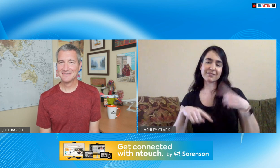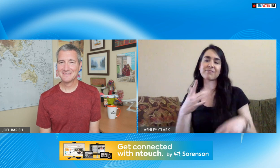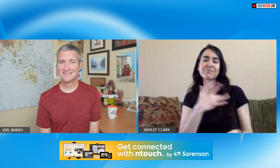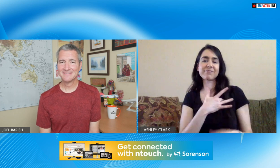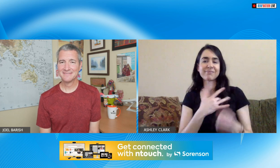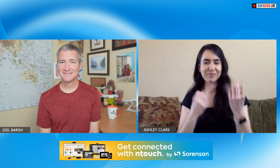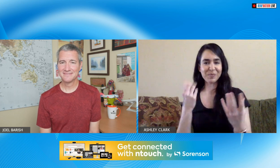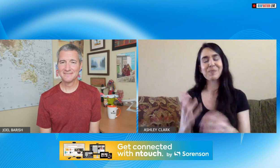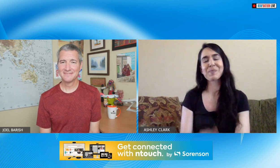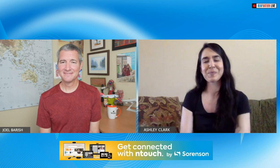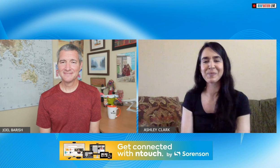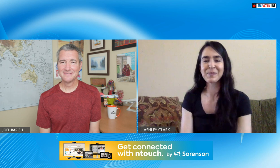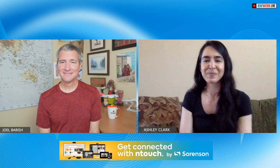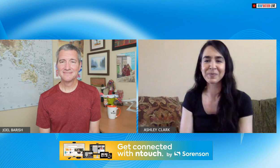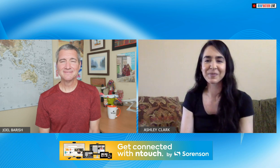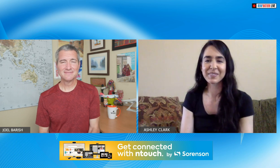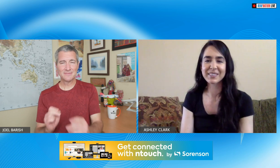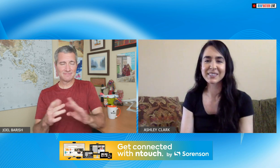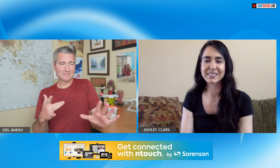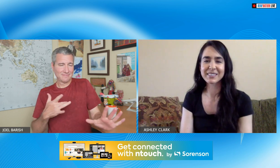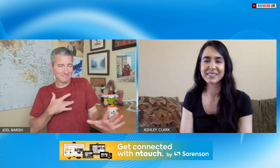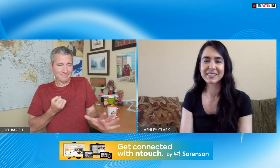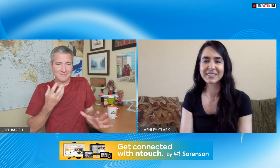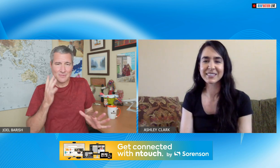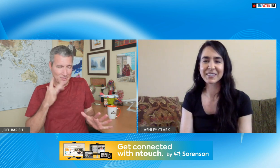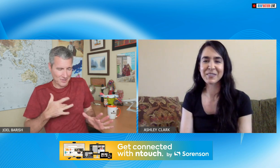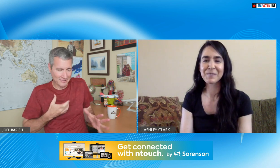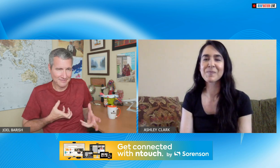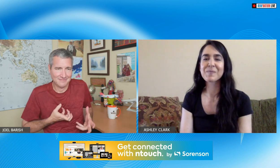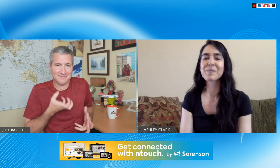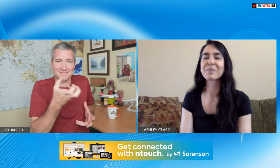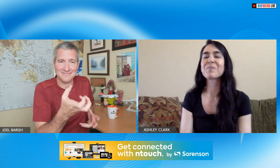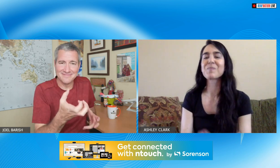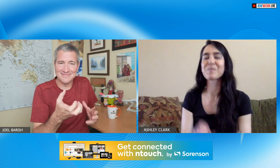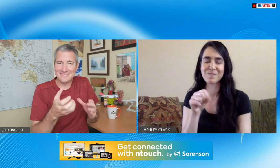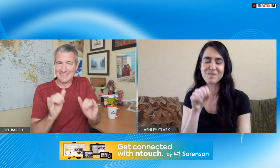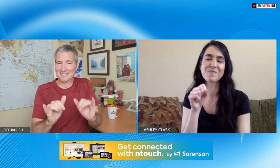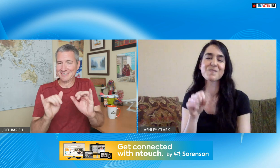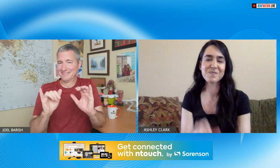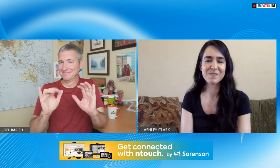they say signed with heart but this is the actual sign yeah it just feels like